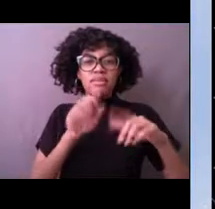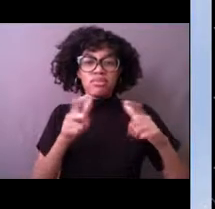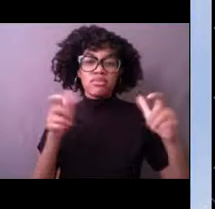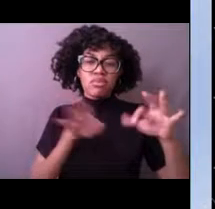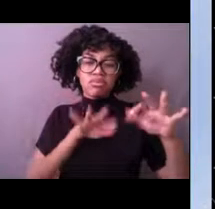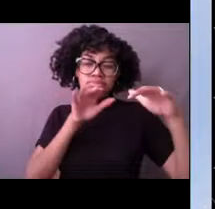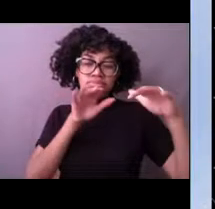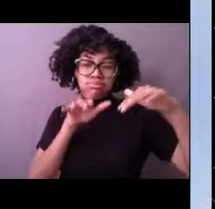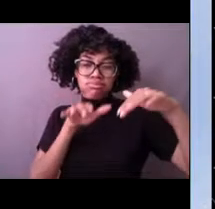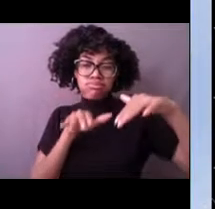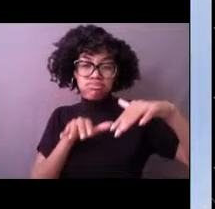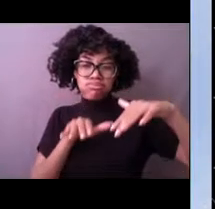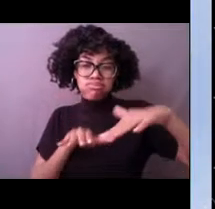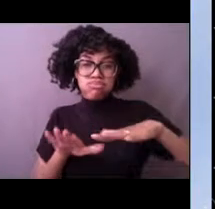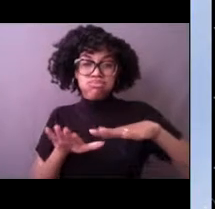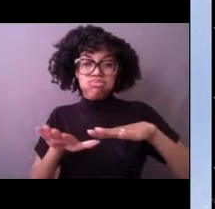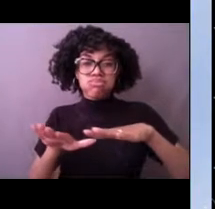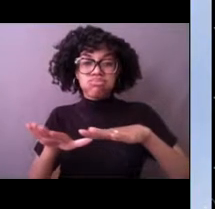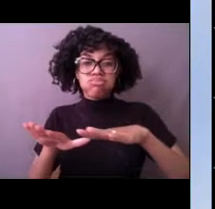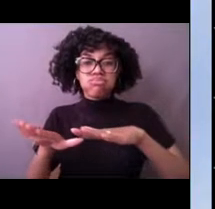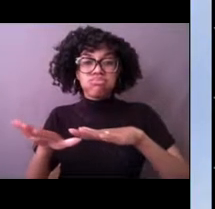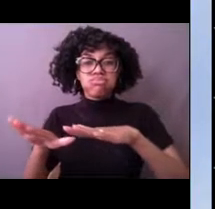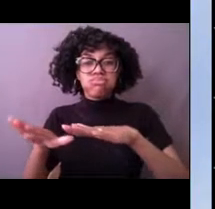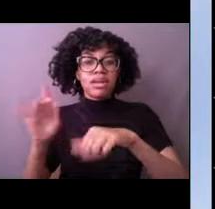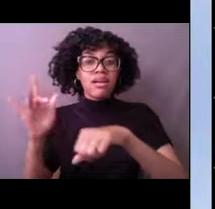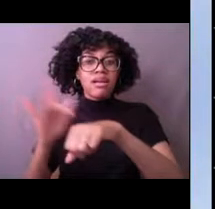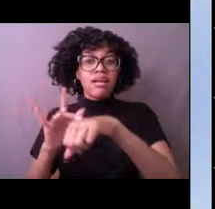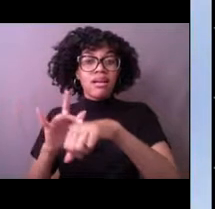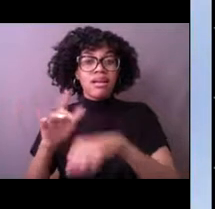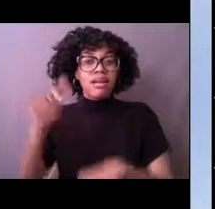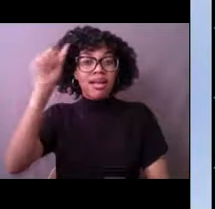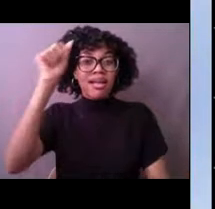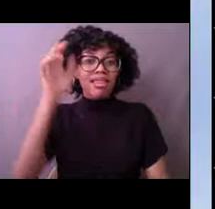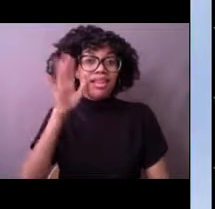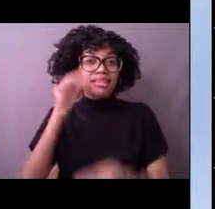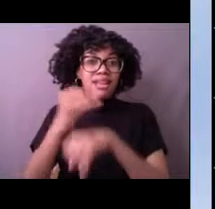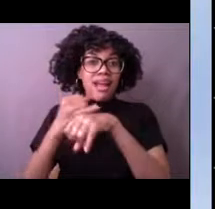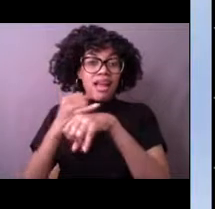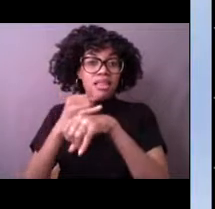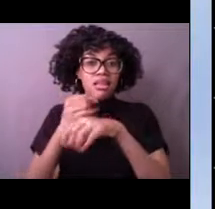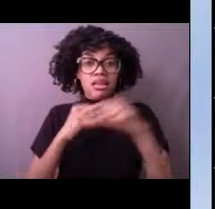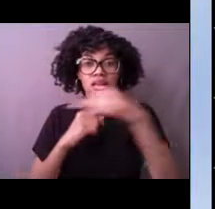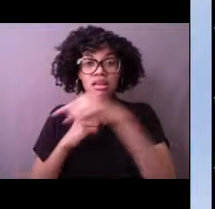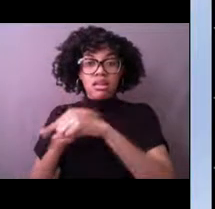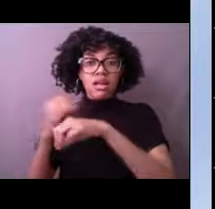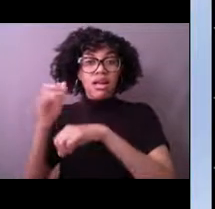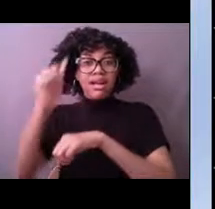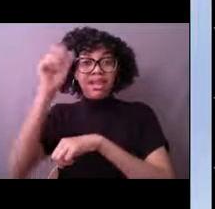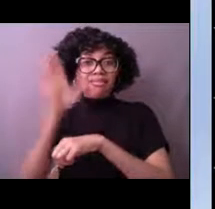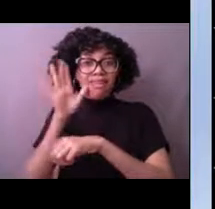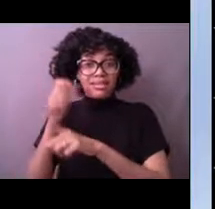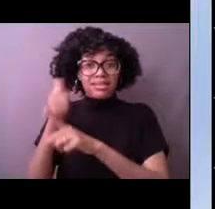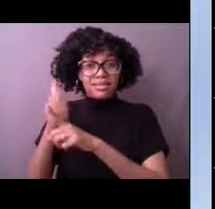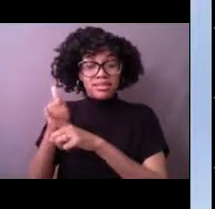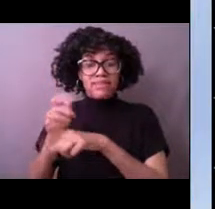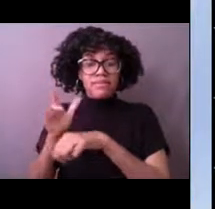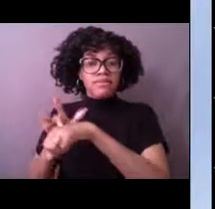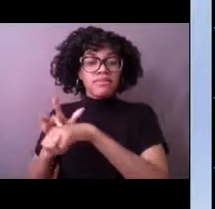it touched the Alaskan islands, it touched Alaska, and it continued across the Pacific to touch the west coast of the United States.